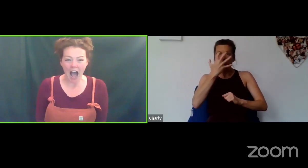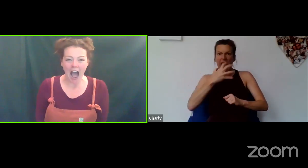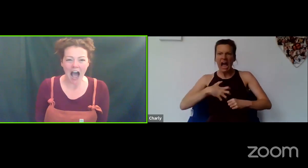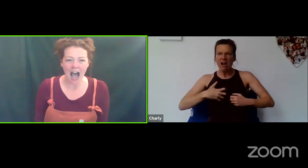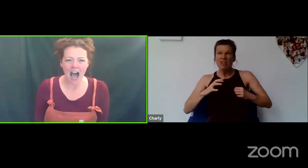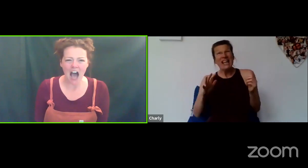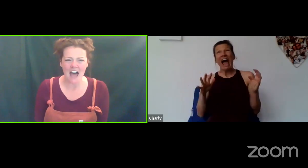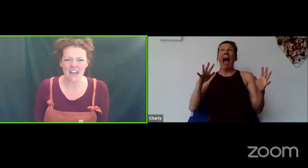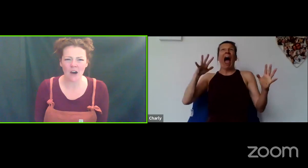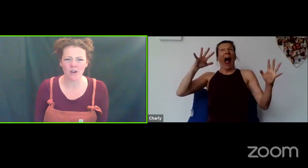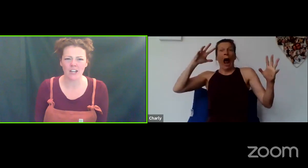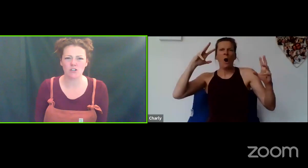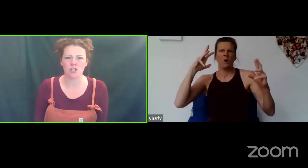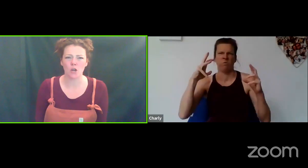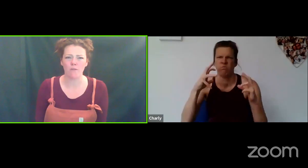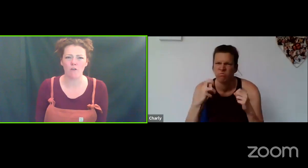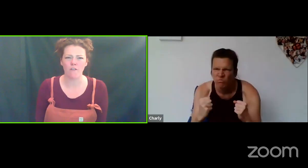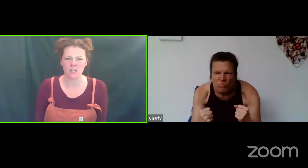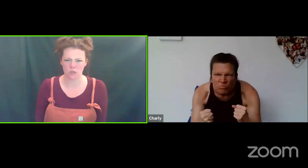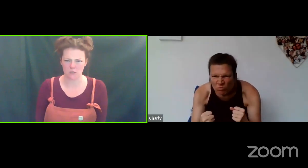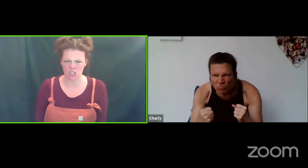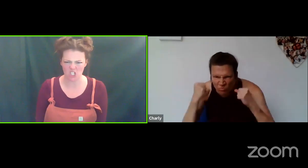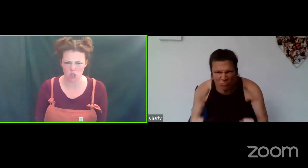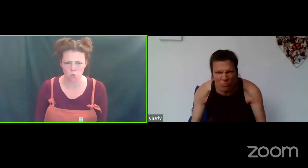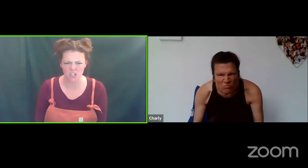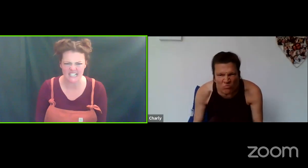And now I'd like you to show off your facial expression that you're really angry.